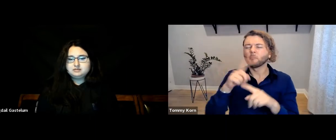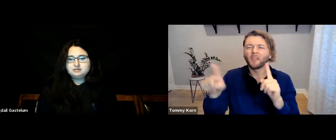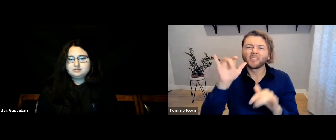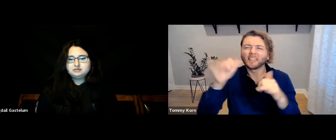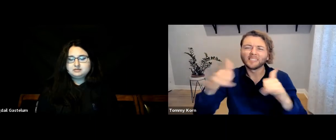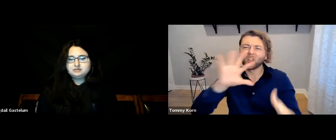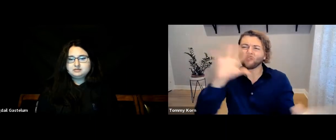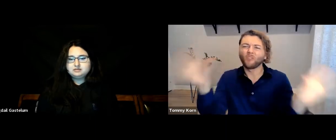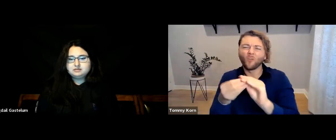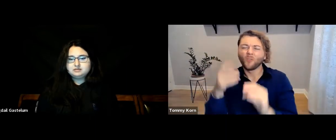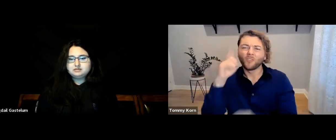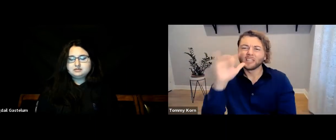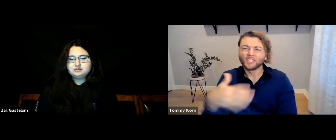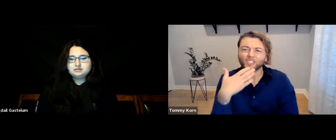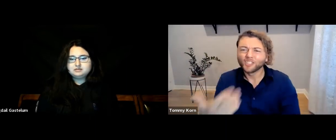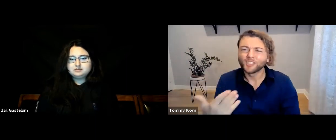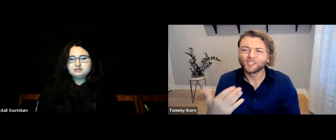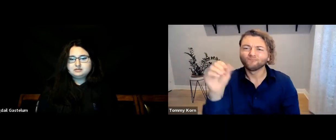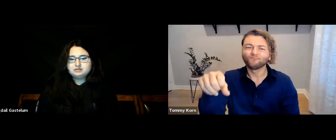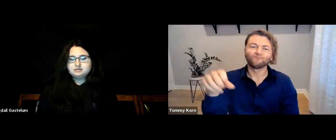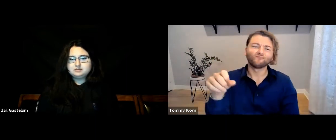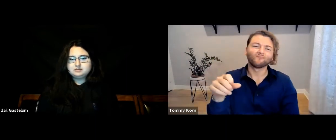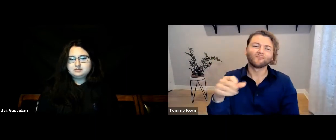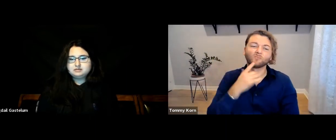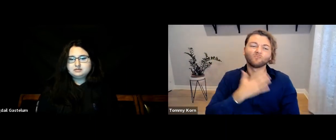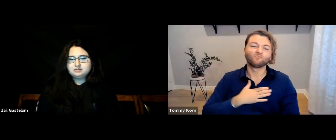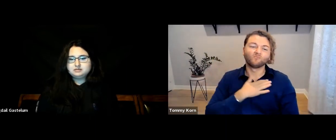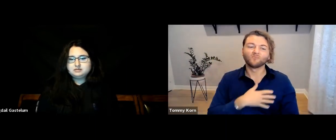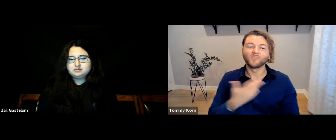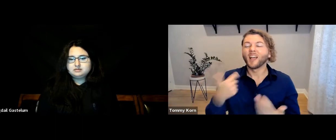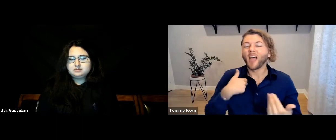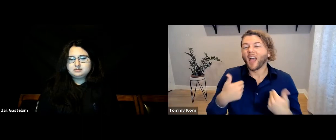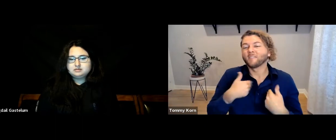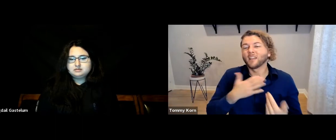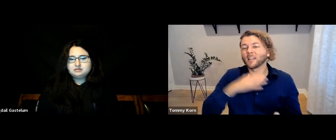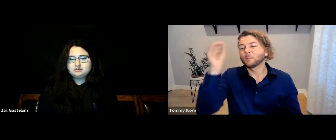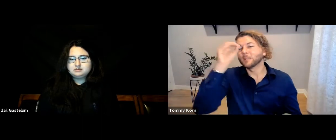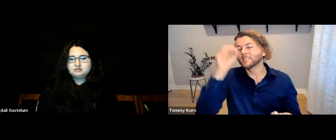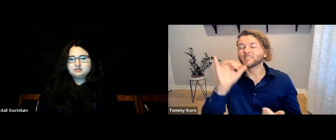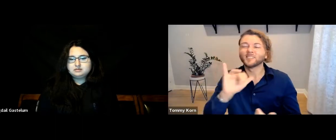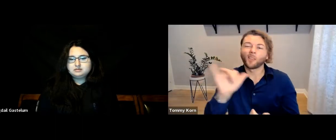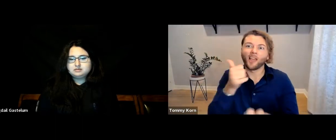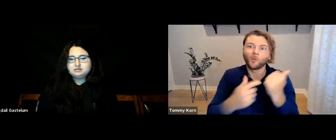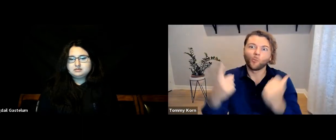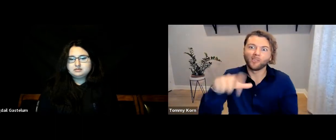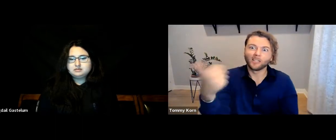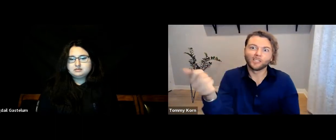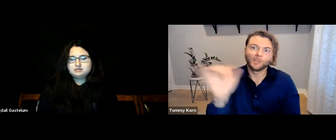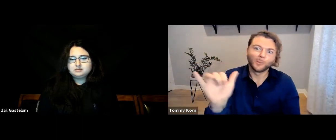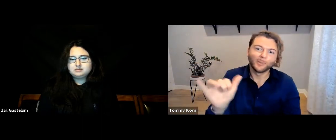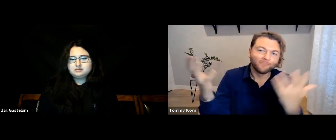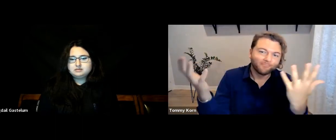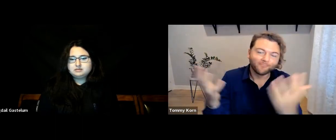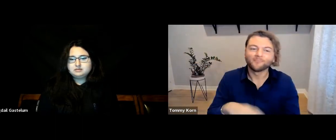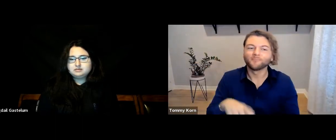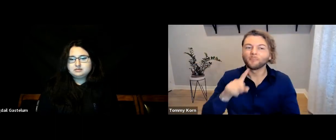which is overall really good; I enjoyed it. Others have their own opinion too,